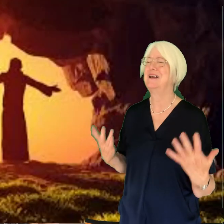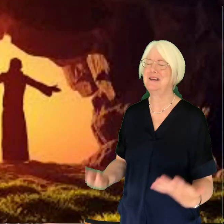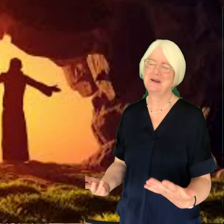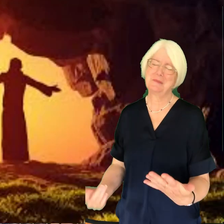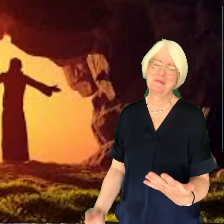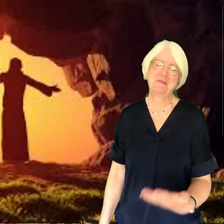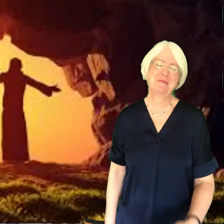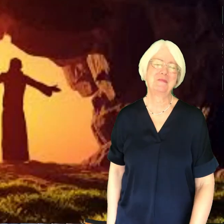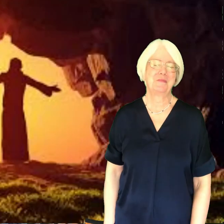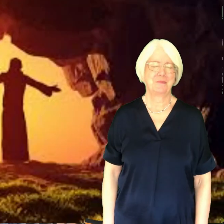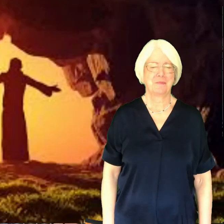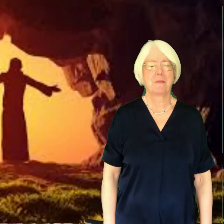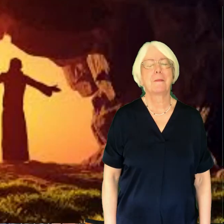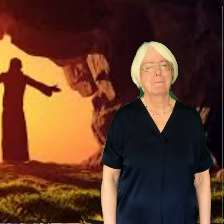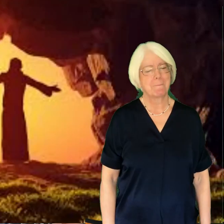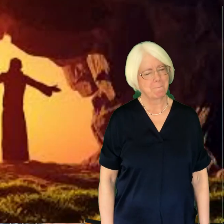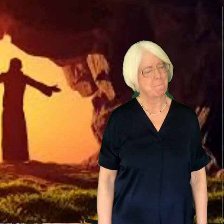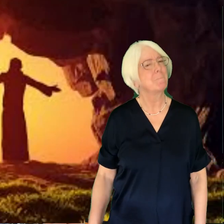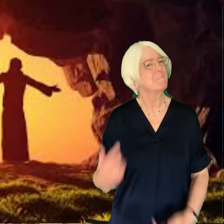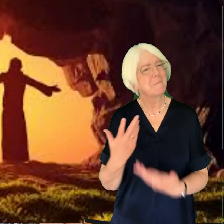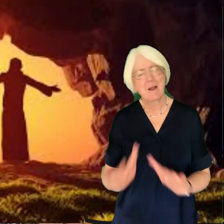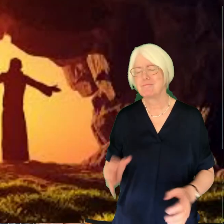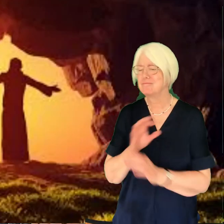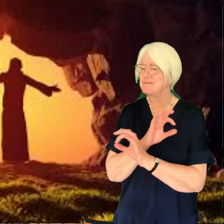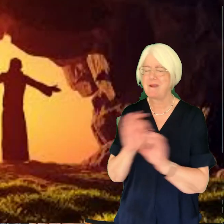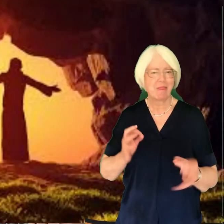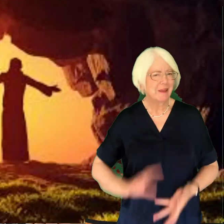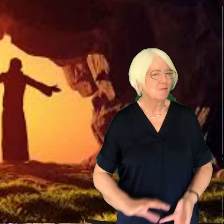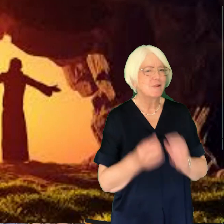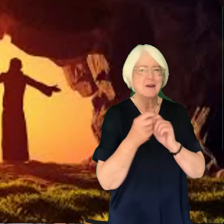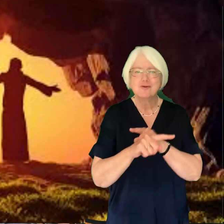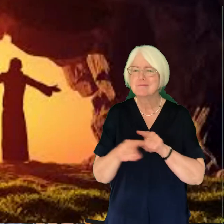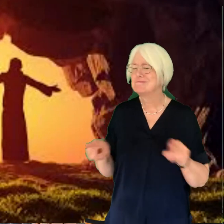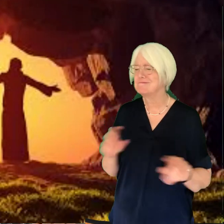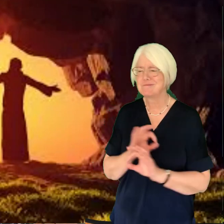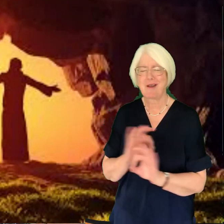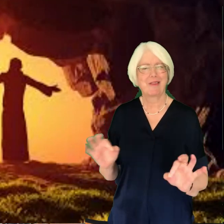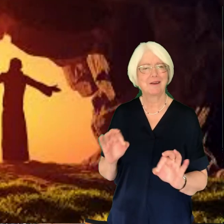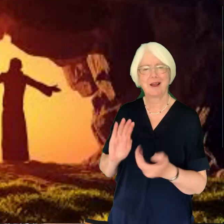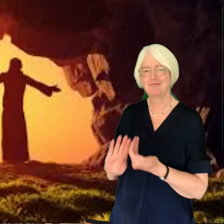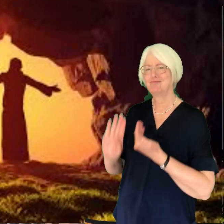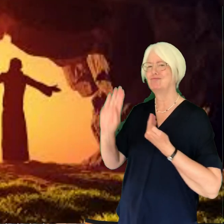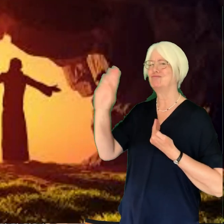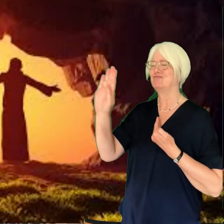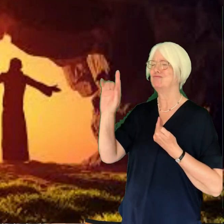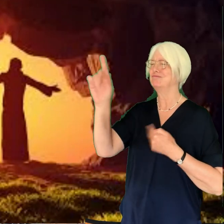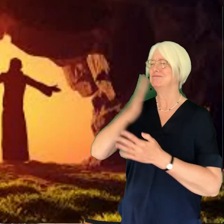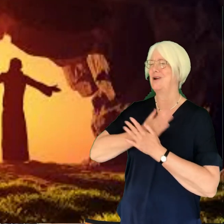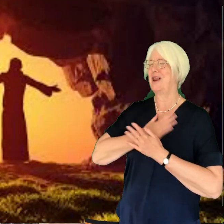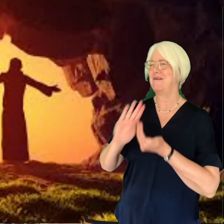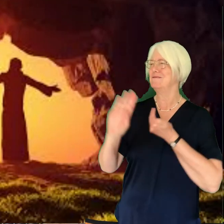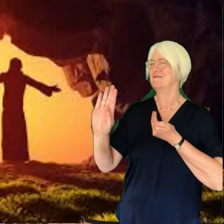now nothing in creation can keep your love away